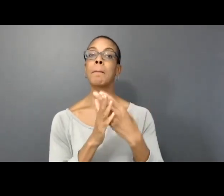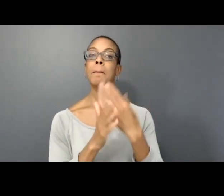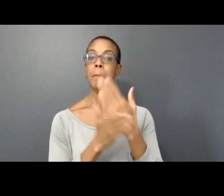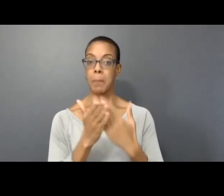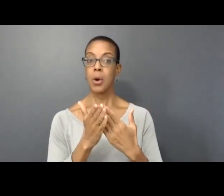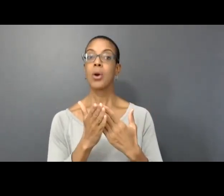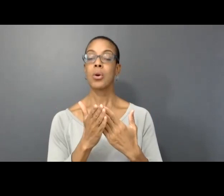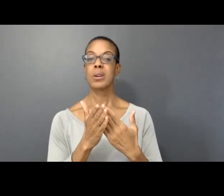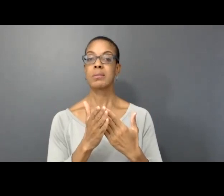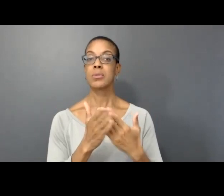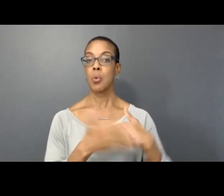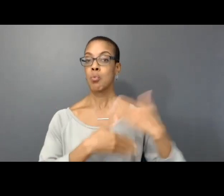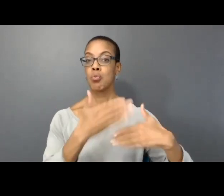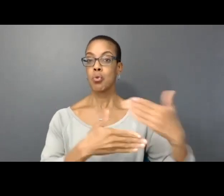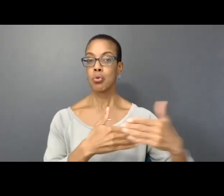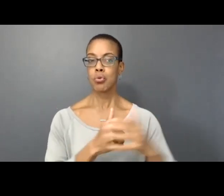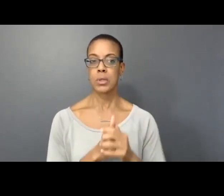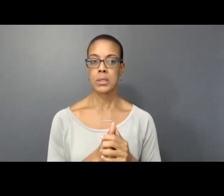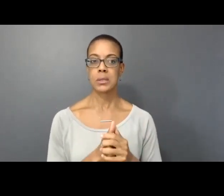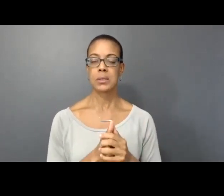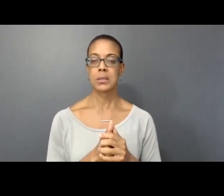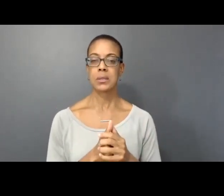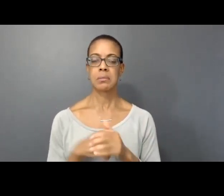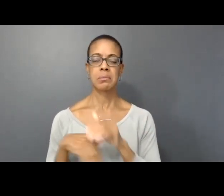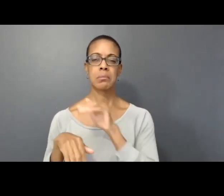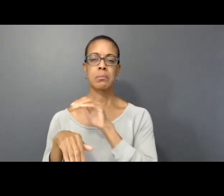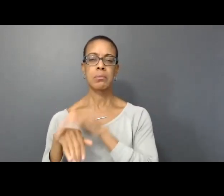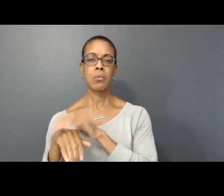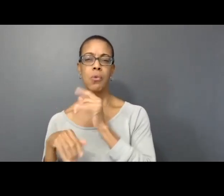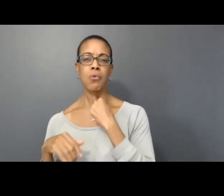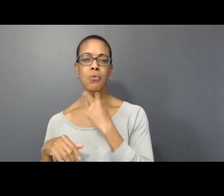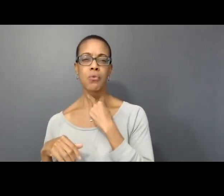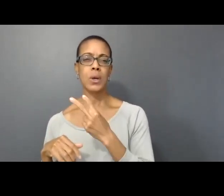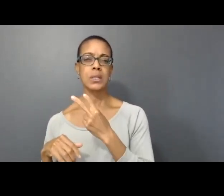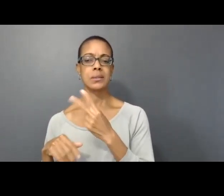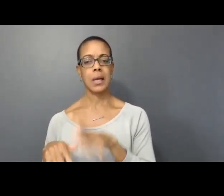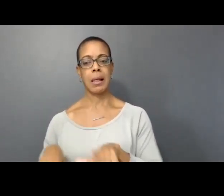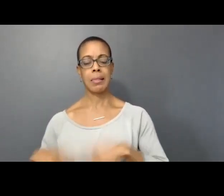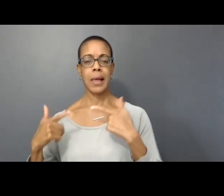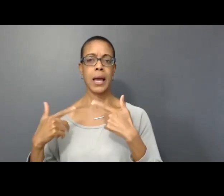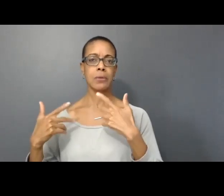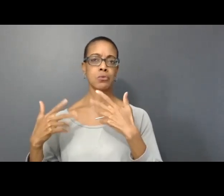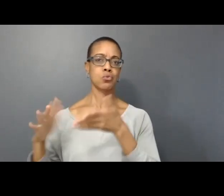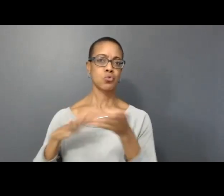[robotic voice] in live stream and vote for either a or b to participate.